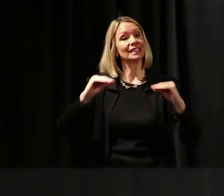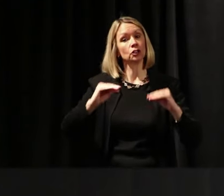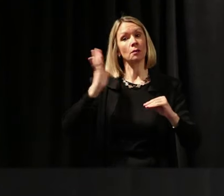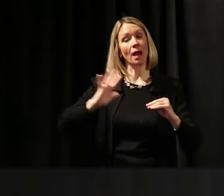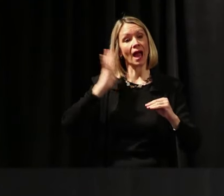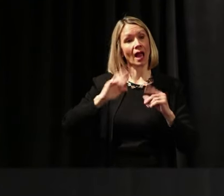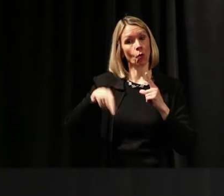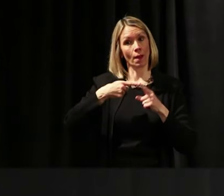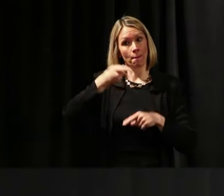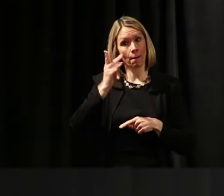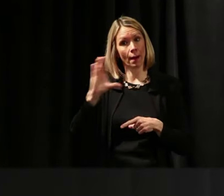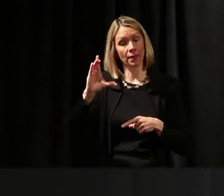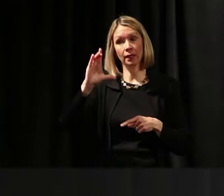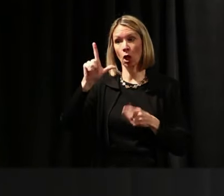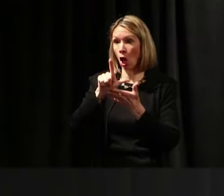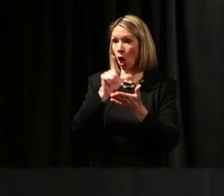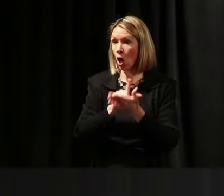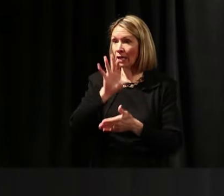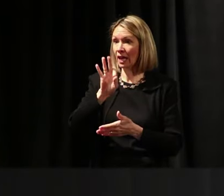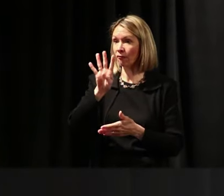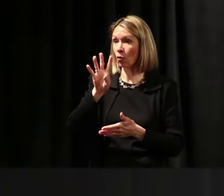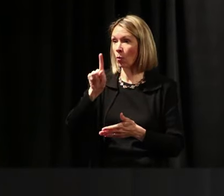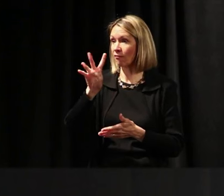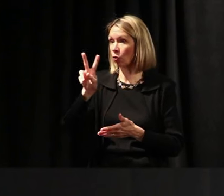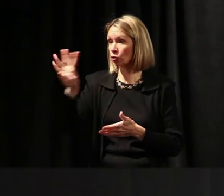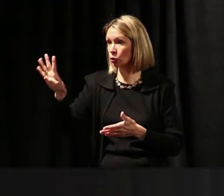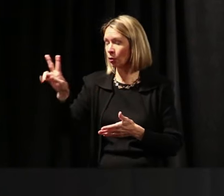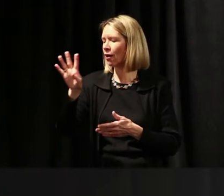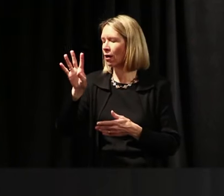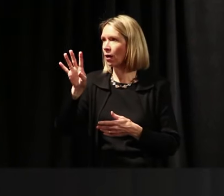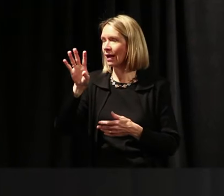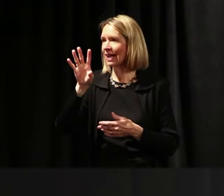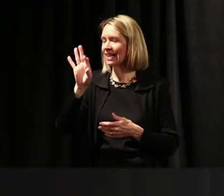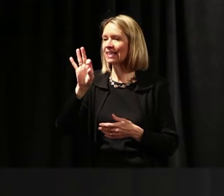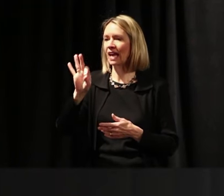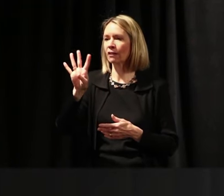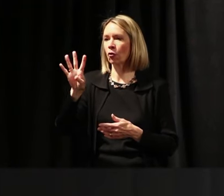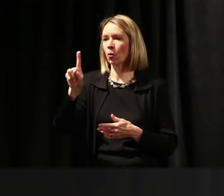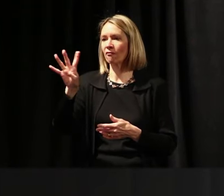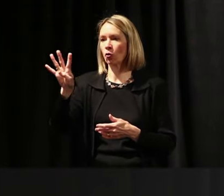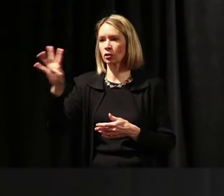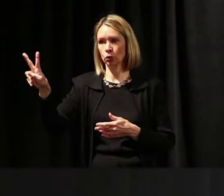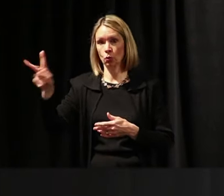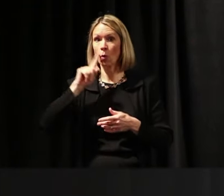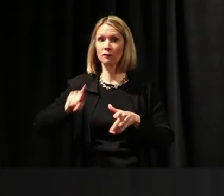back when public law 94142 was first mandated in 1977. I was coming out of Gallaudet.